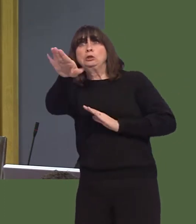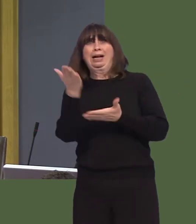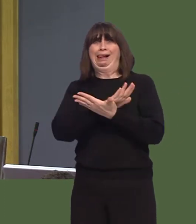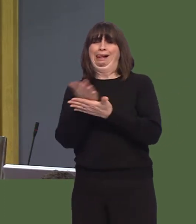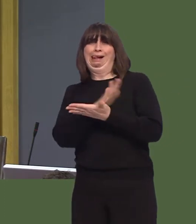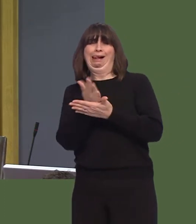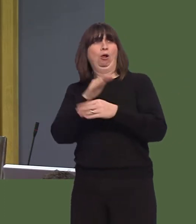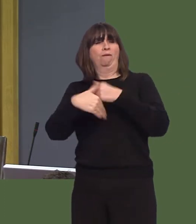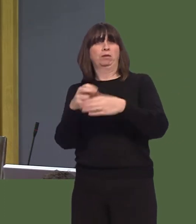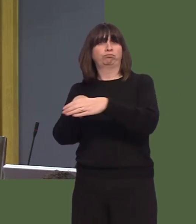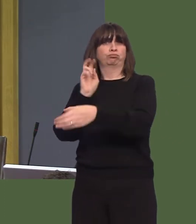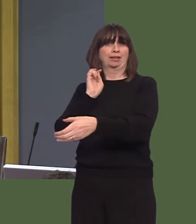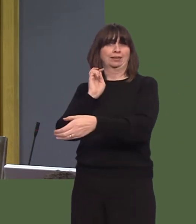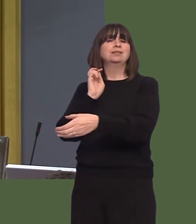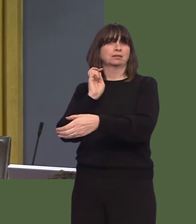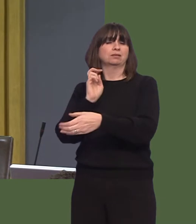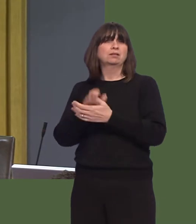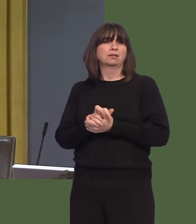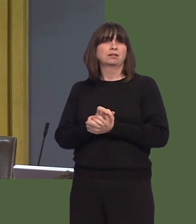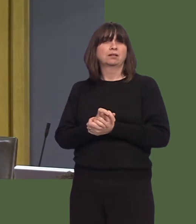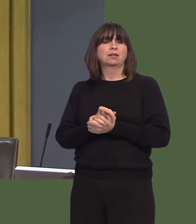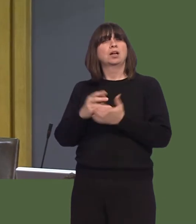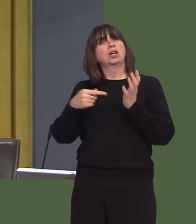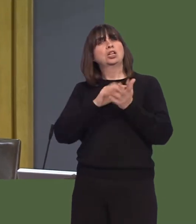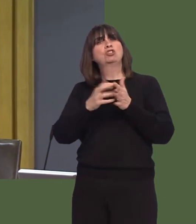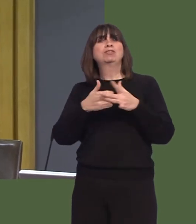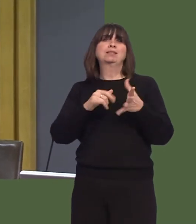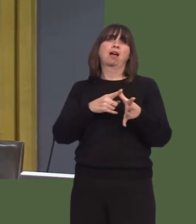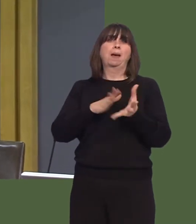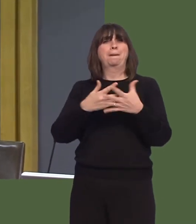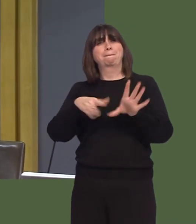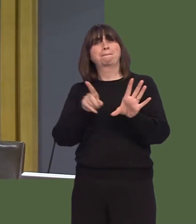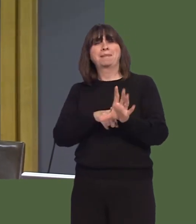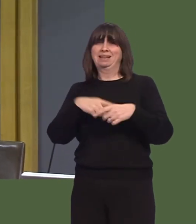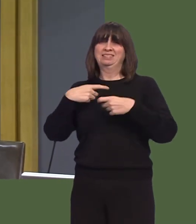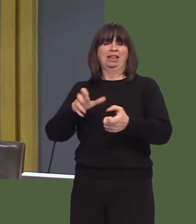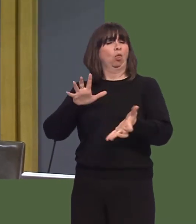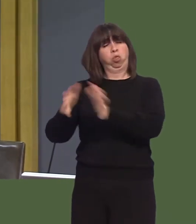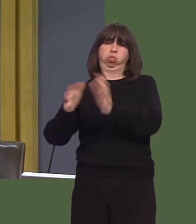bound to entail as Theresa May continues her Brexit shambles.